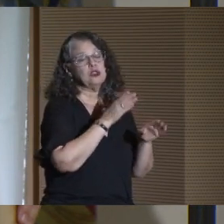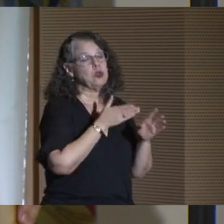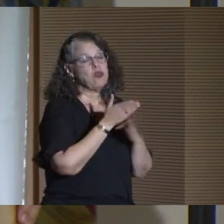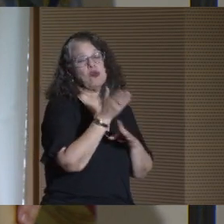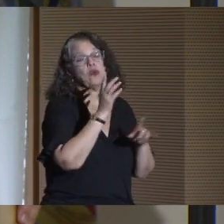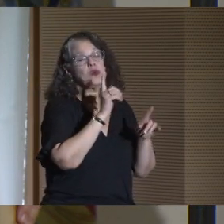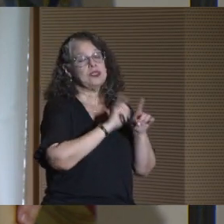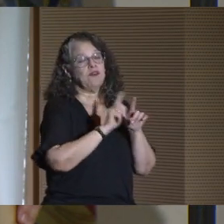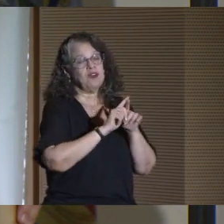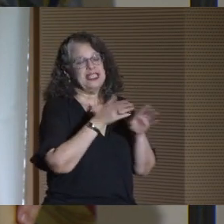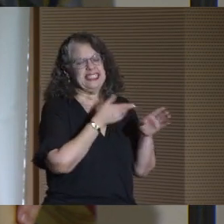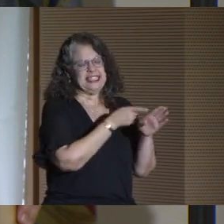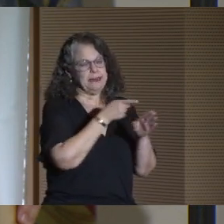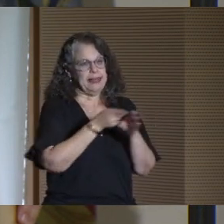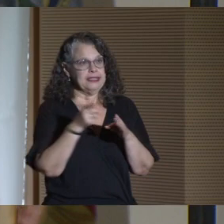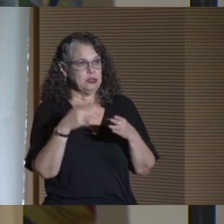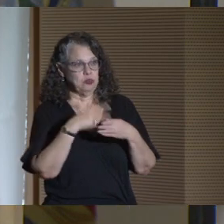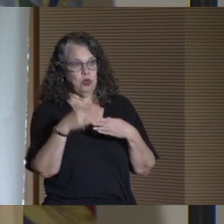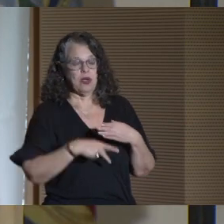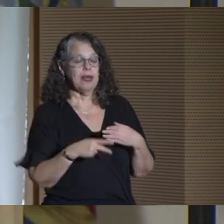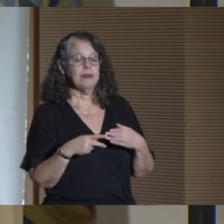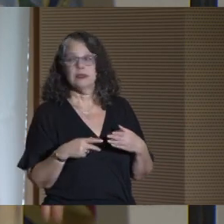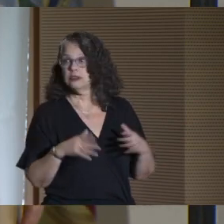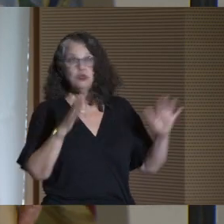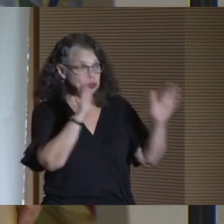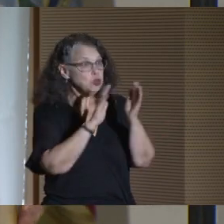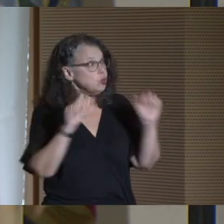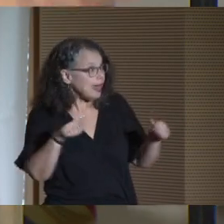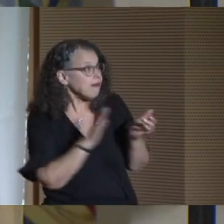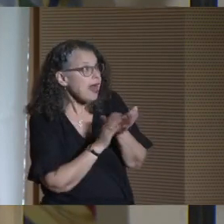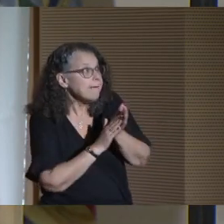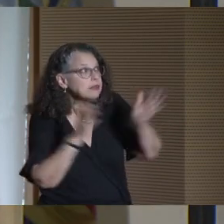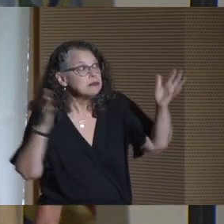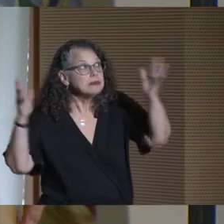across the disciplines program. You can clap.